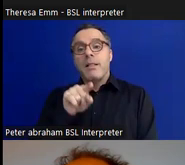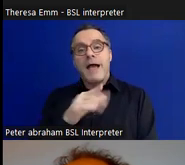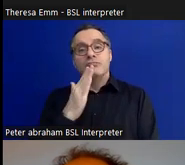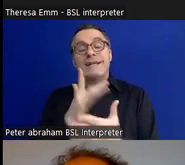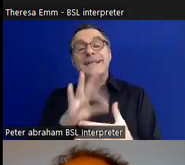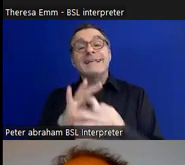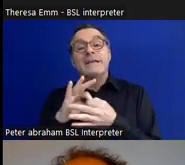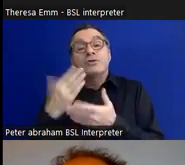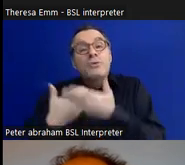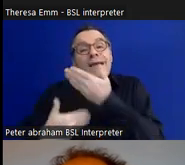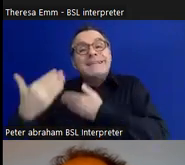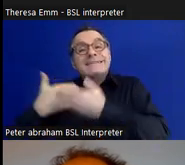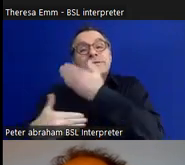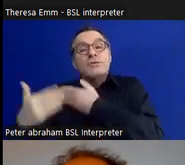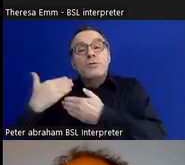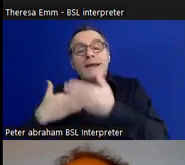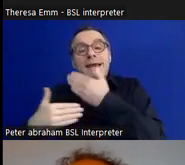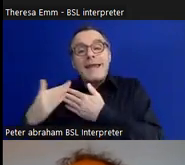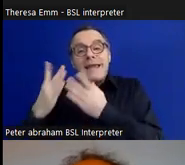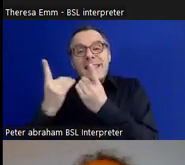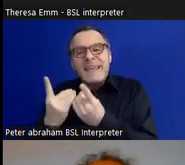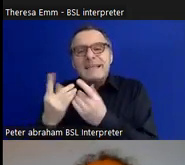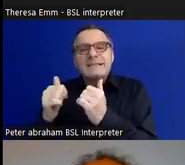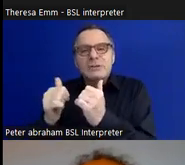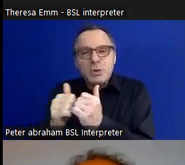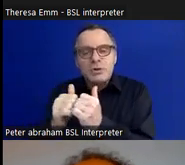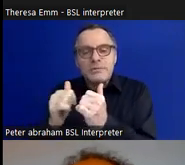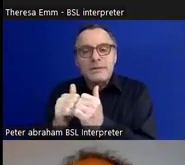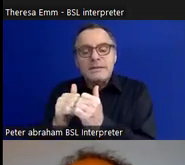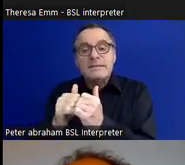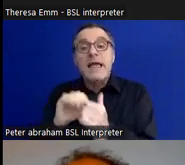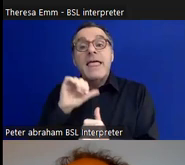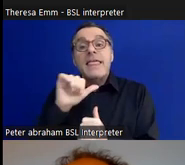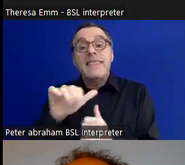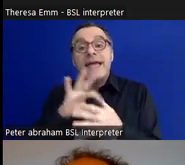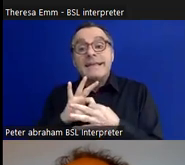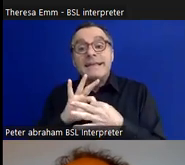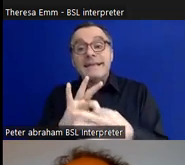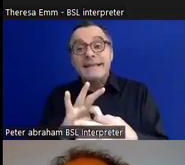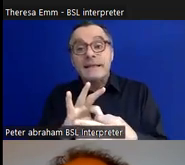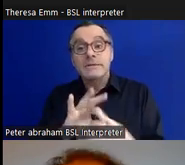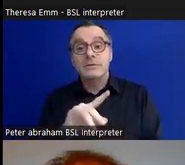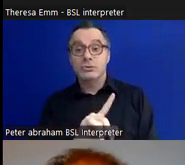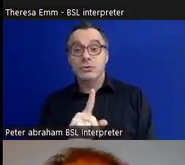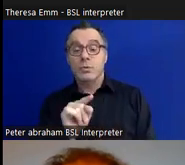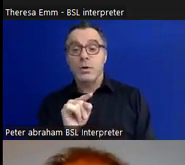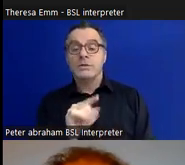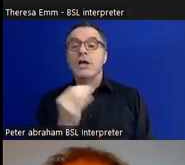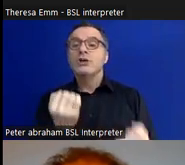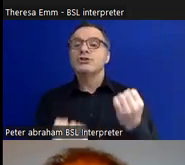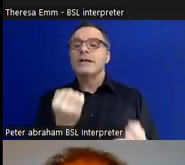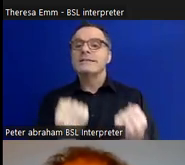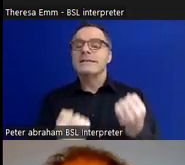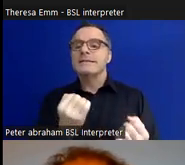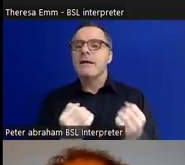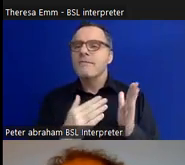section within the exhibition but it then linked round to the 'Justice for Laughing Boy quilt'. It